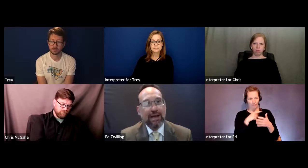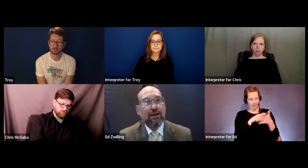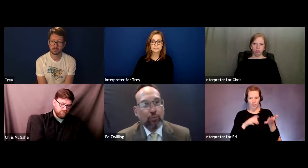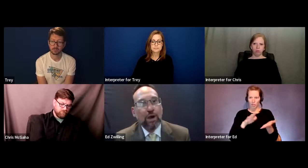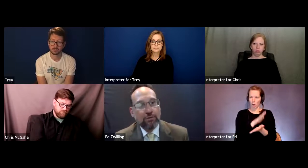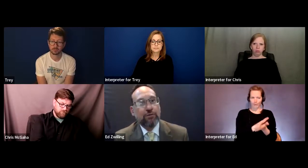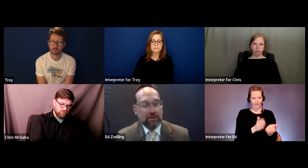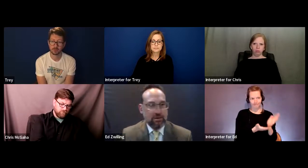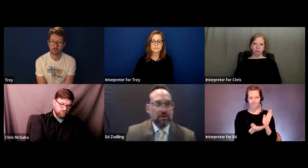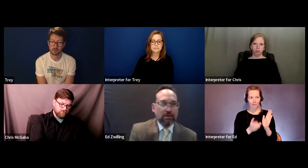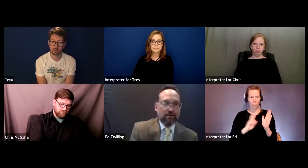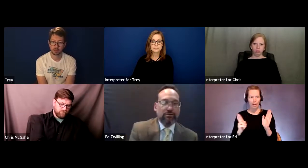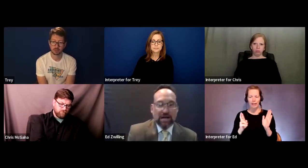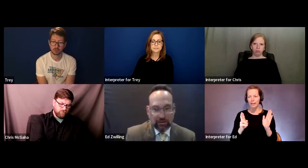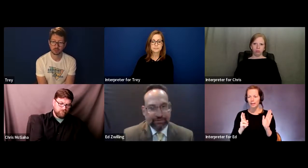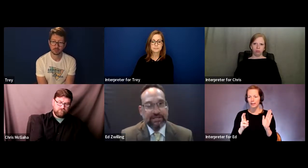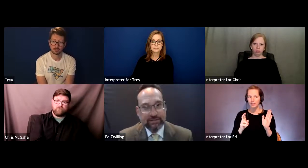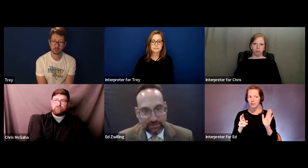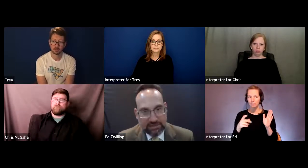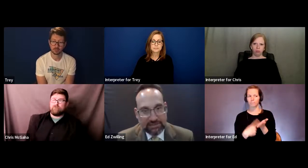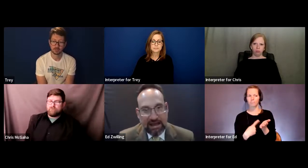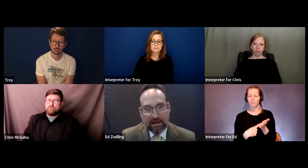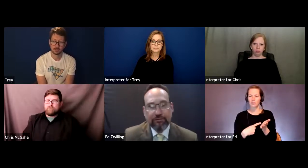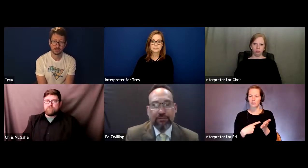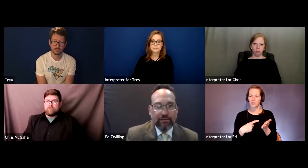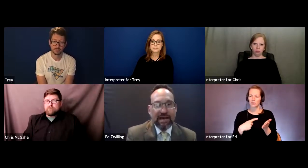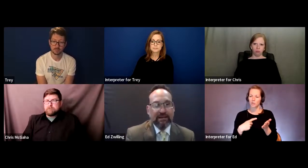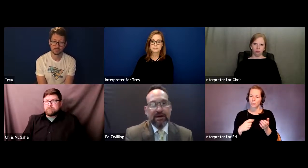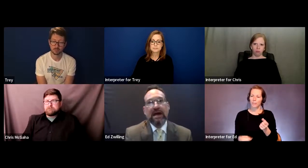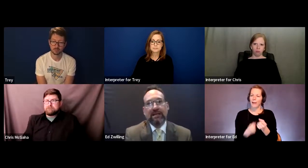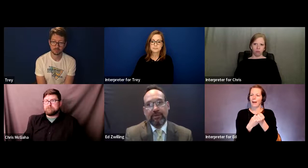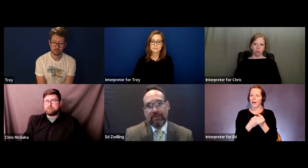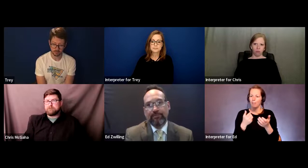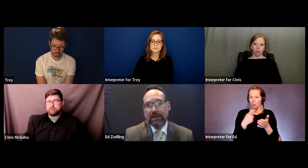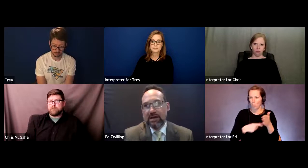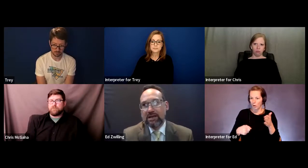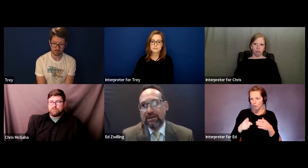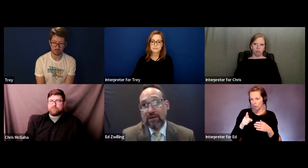to back up why you think your child needs to have that in the IEP.